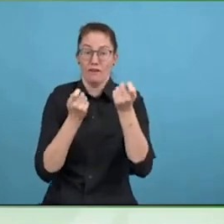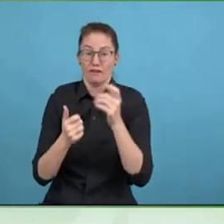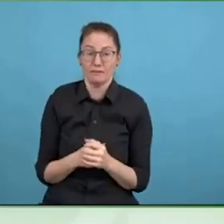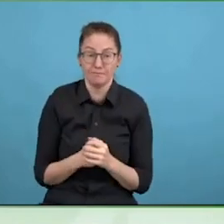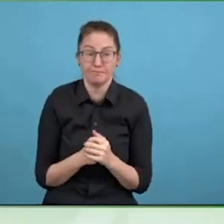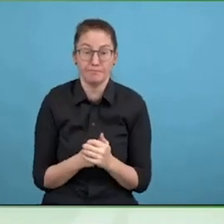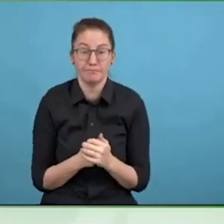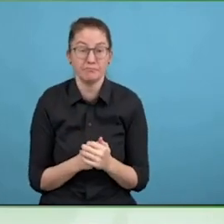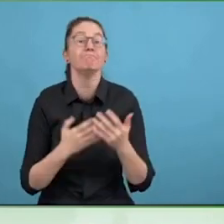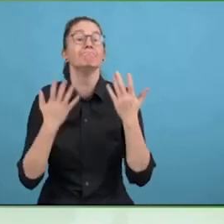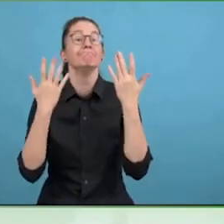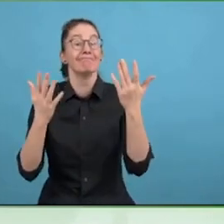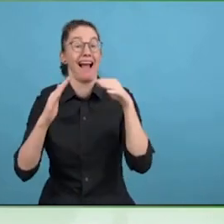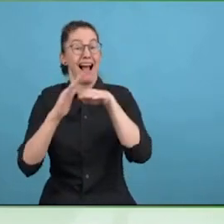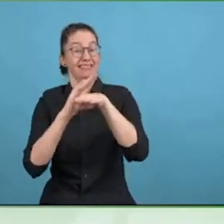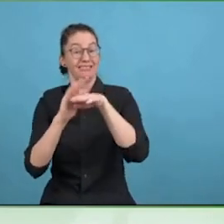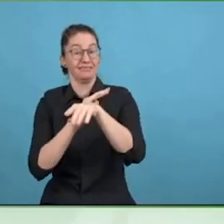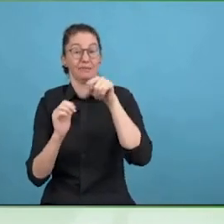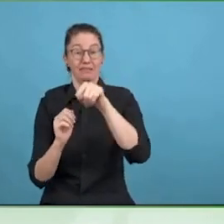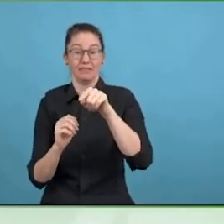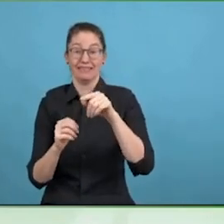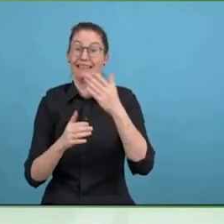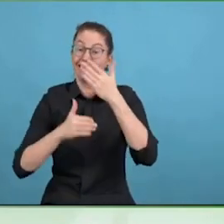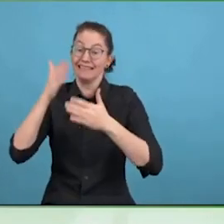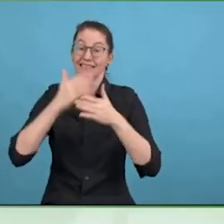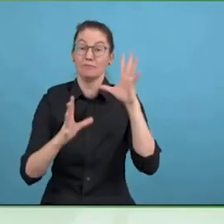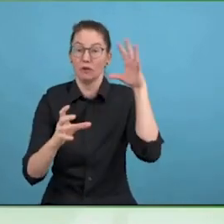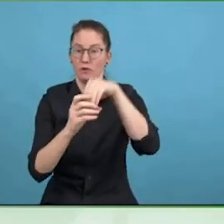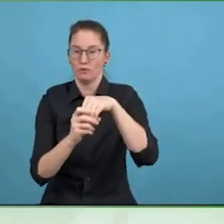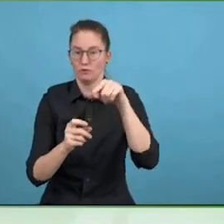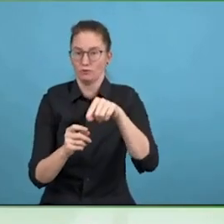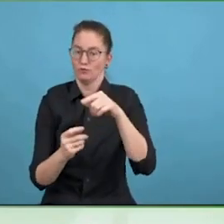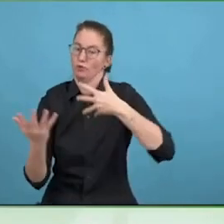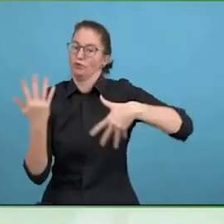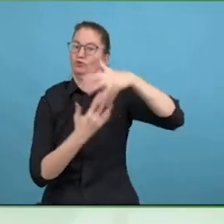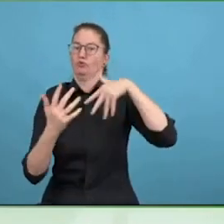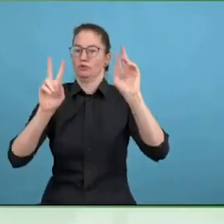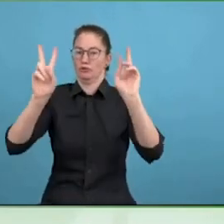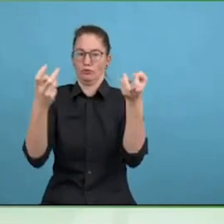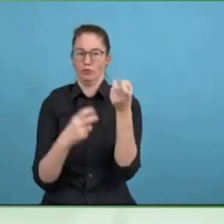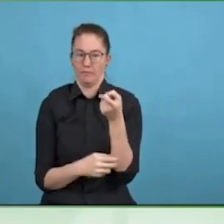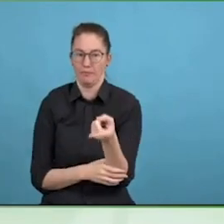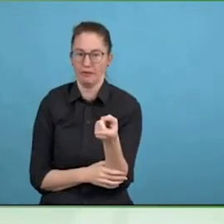branding we did some eco-branding and we reduced the carbon emissions